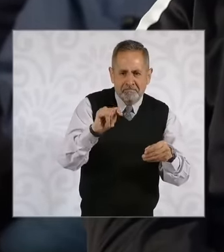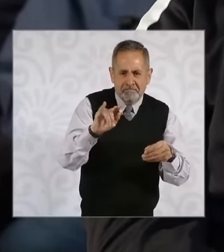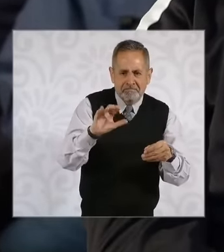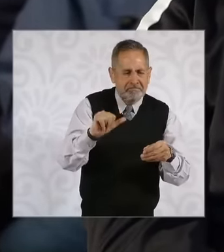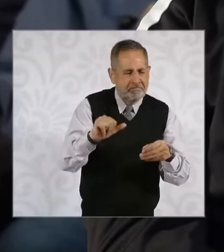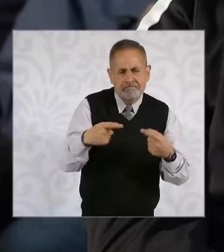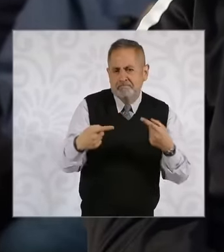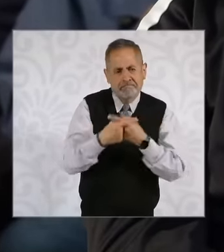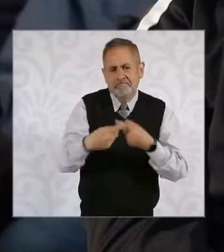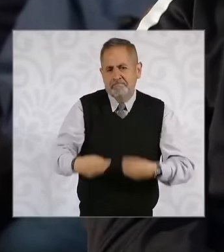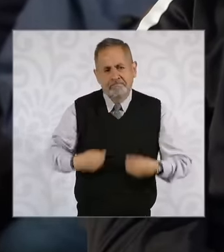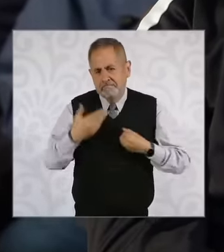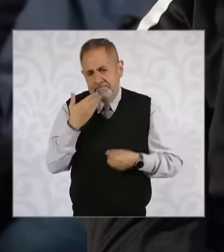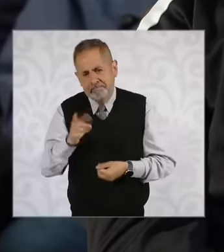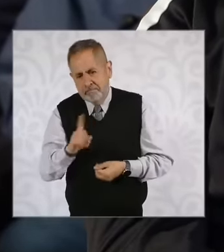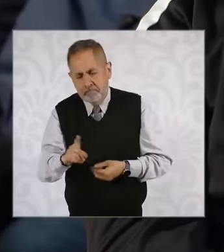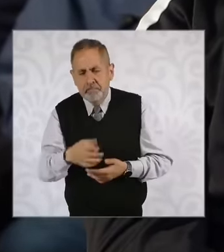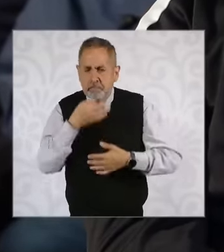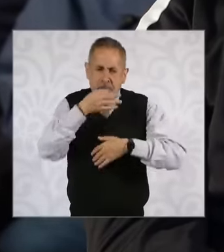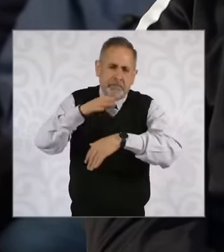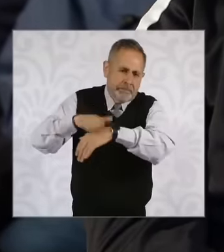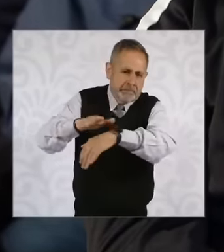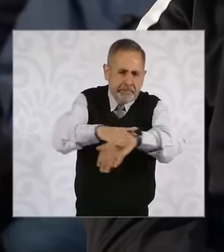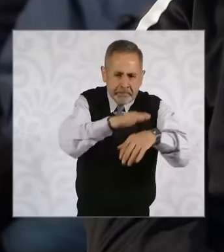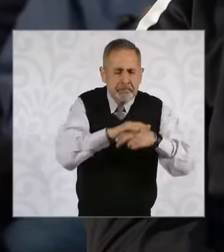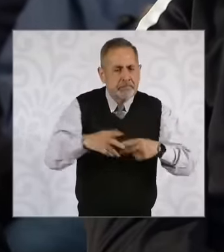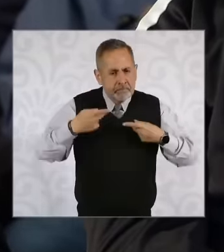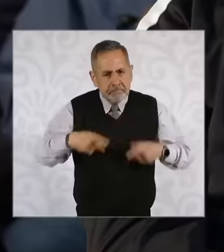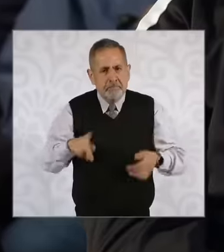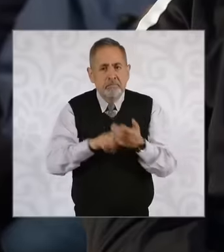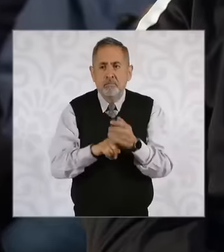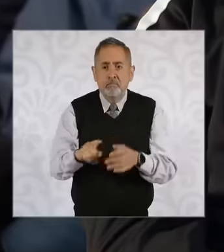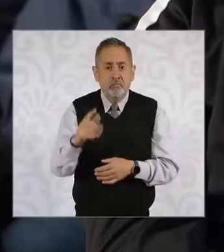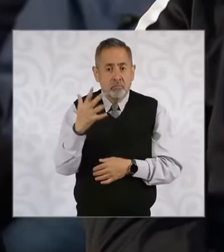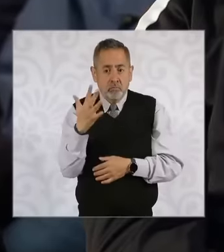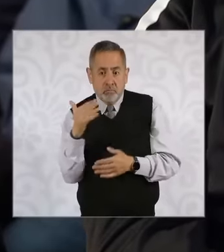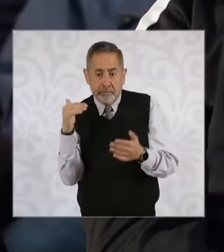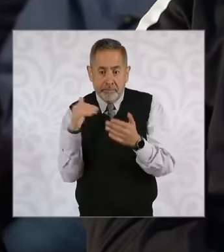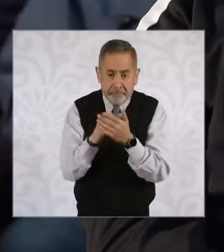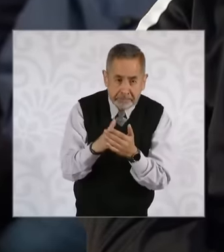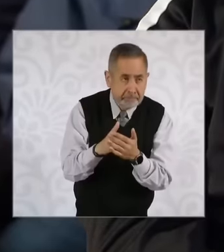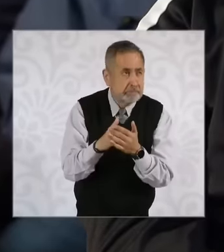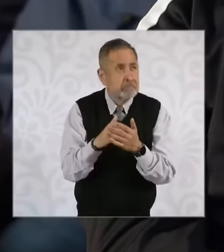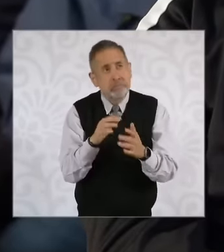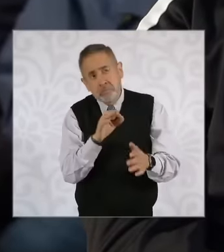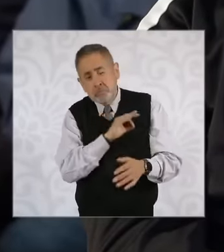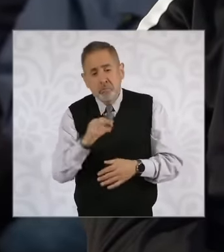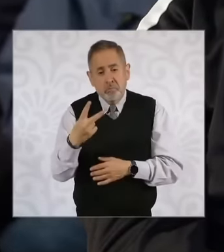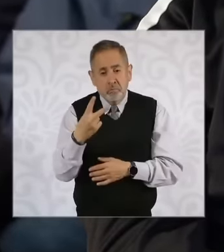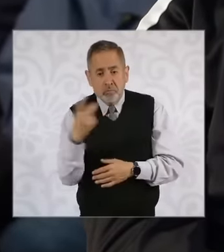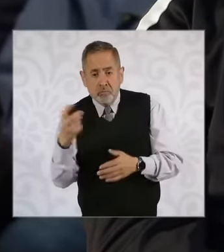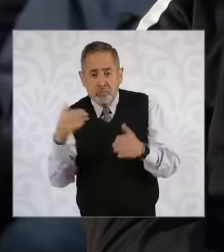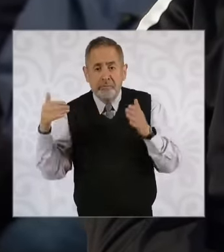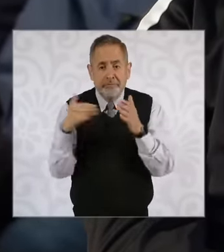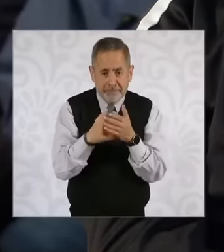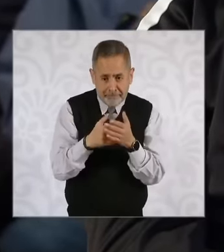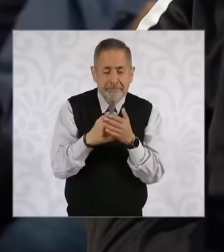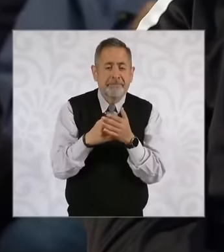so that people know president between 50,000 pesos and up to 200,000 pesos costs a cycle of one